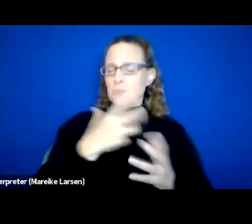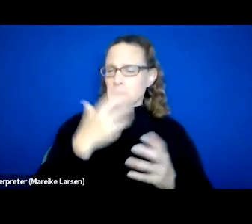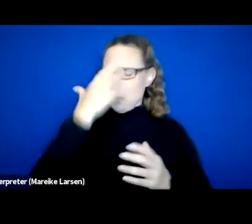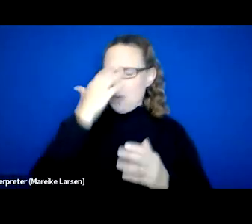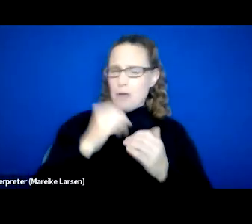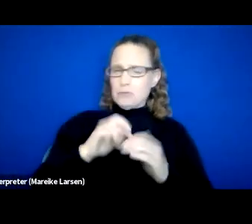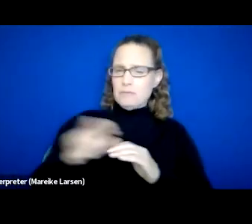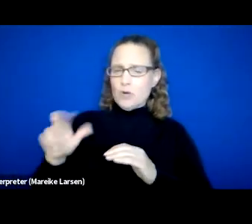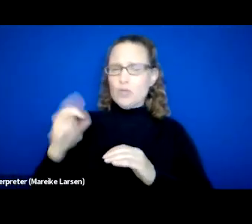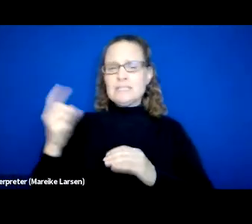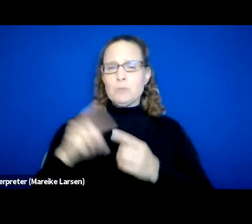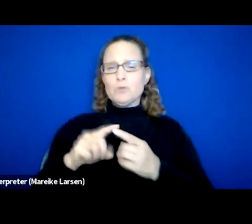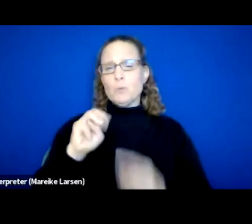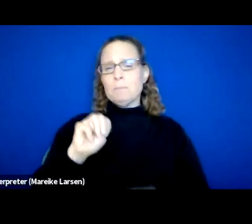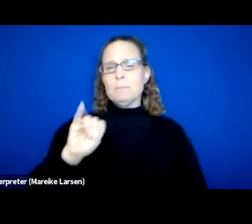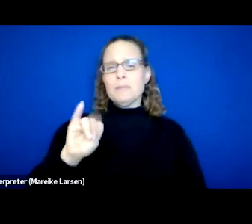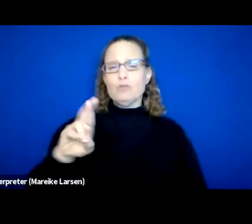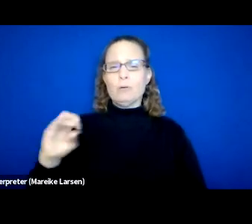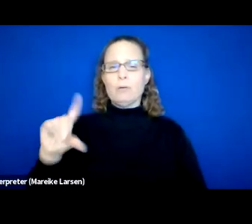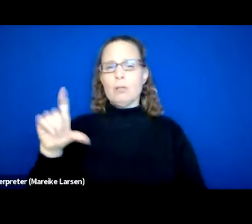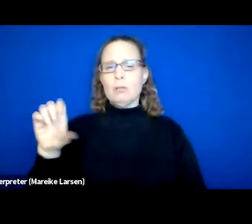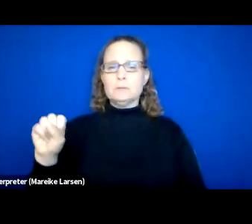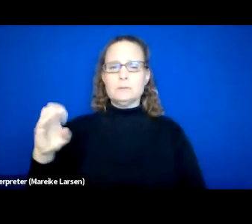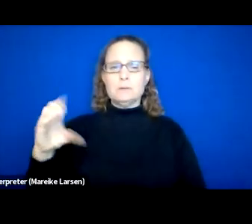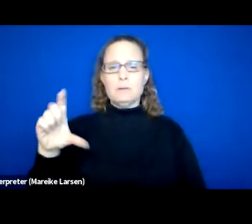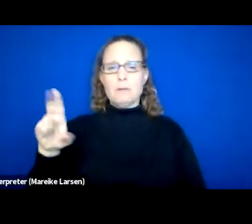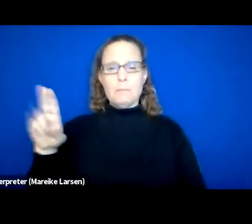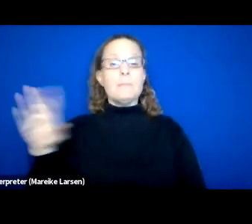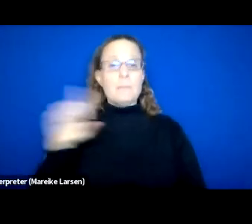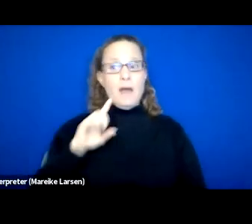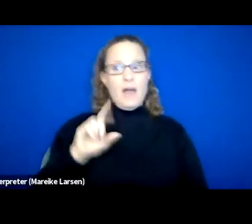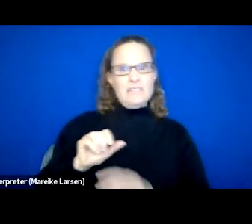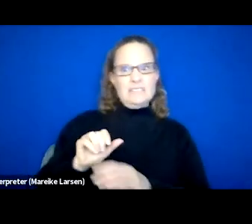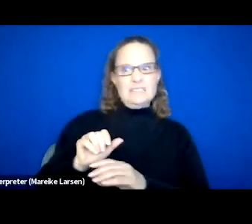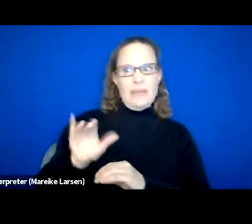So I sent that to you in the chat and hopefully you can connect with her at that email address.